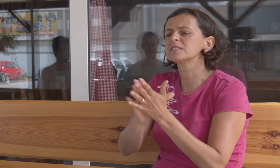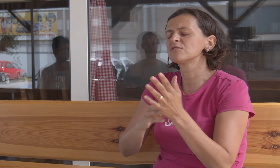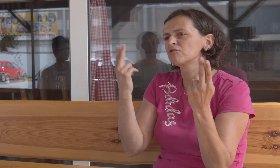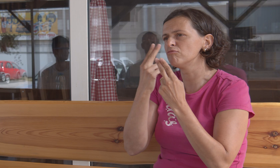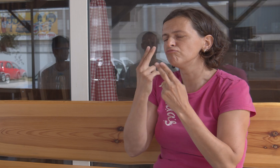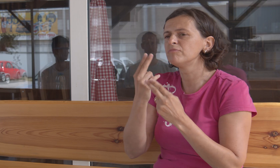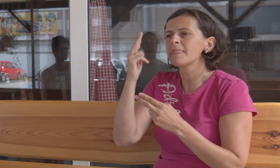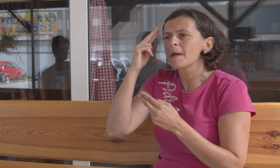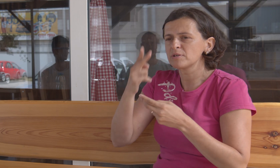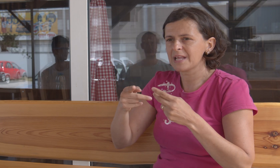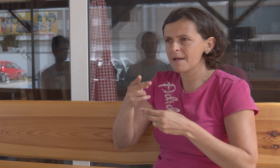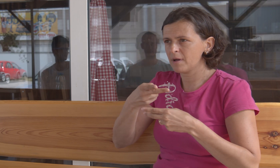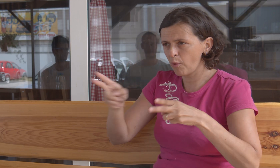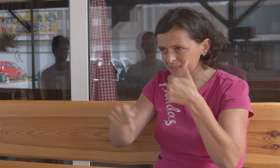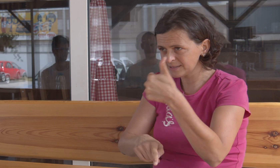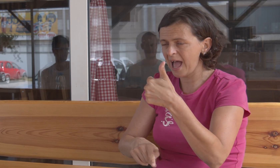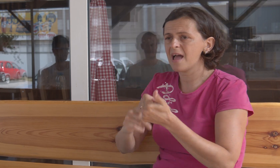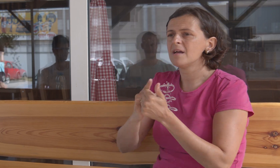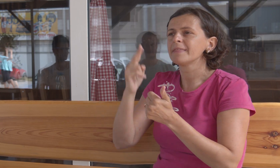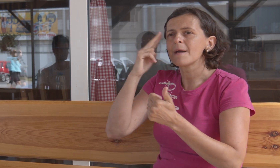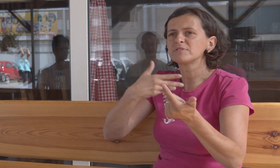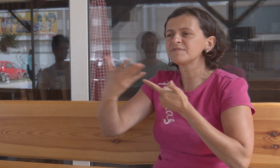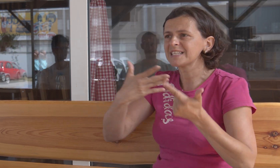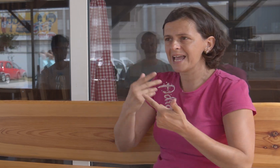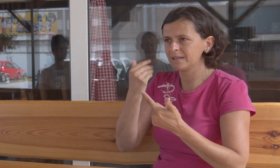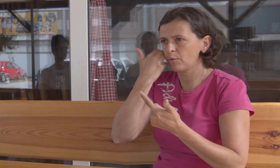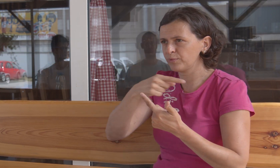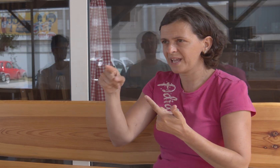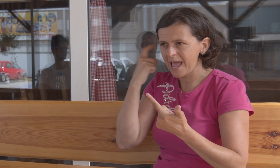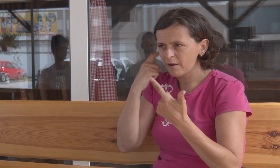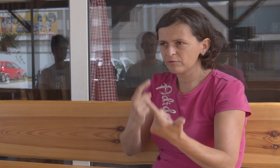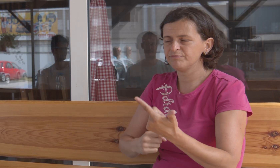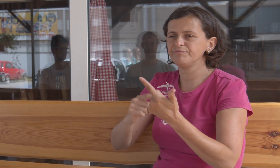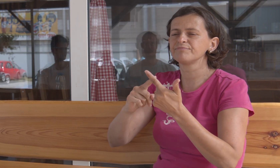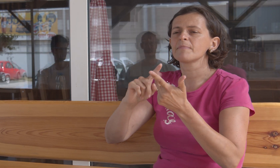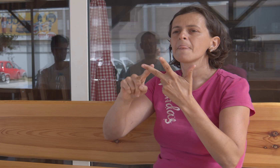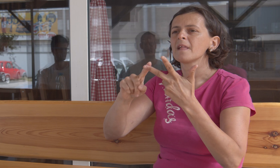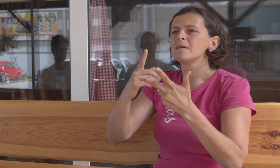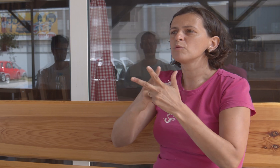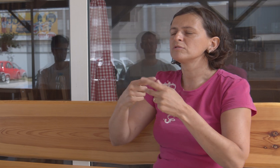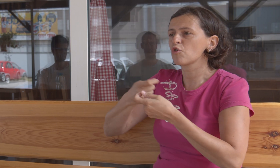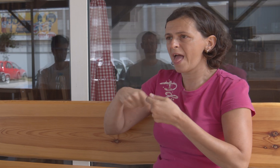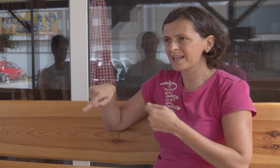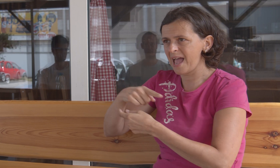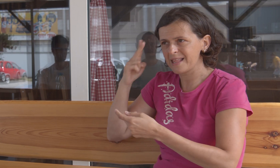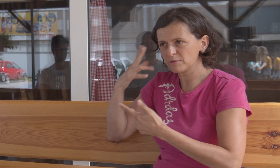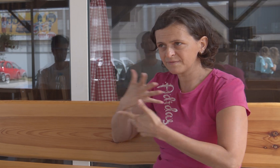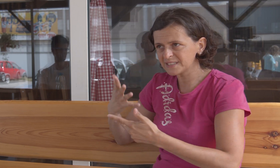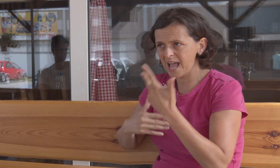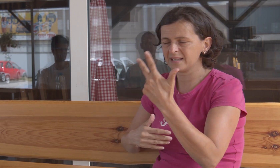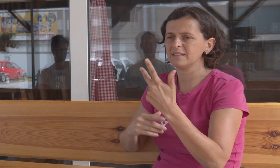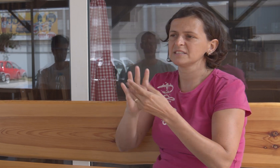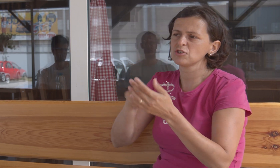In the beginning, it was a bit of a problem when I didn't know the streets, the relationship with customers and the relationship of colleagues.